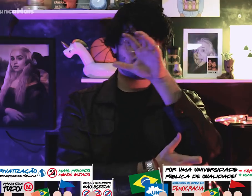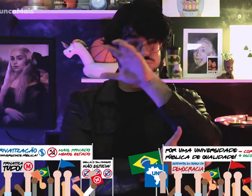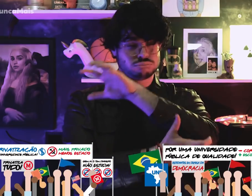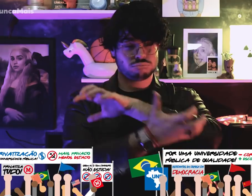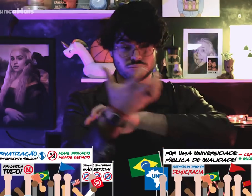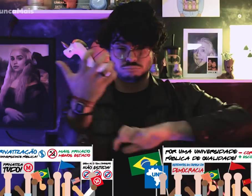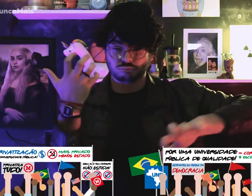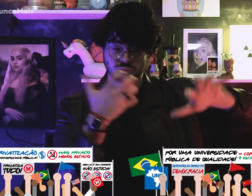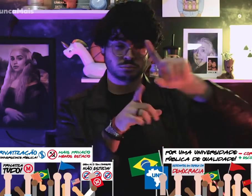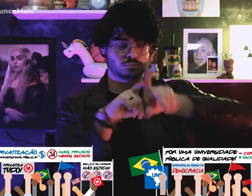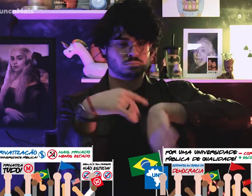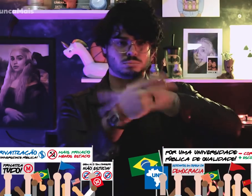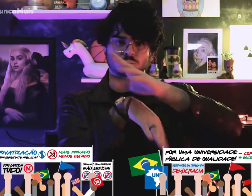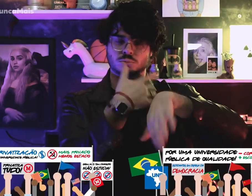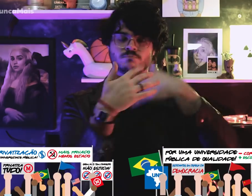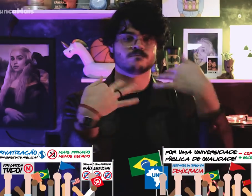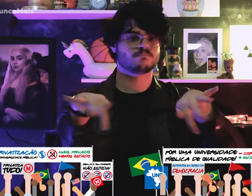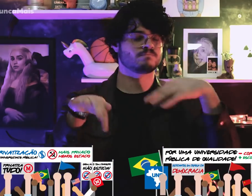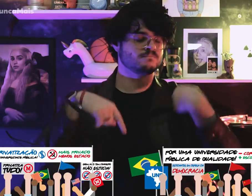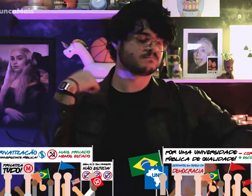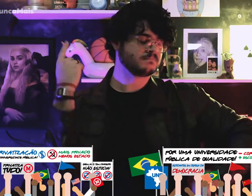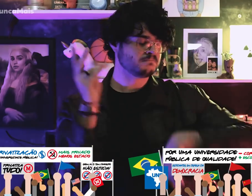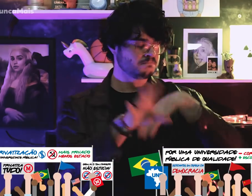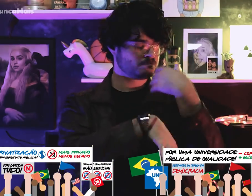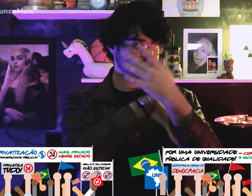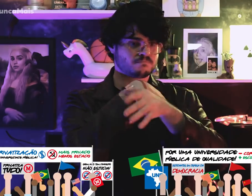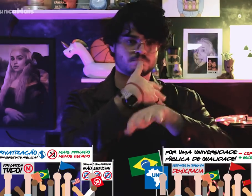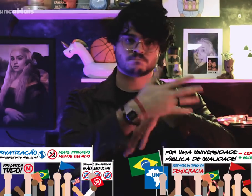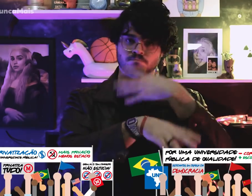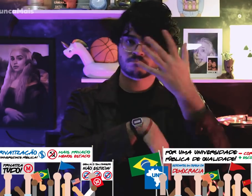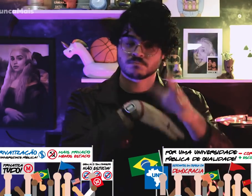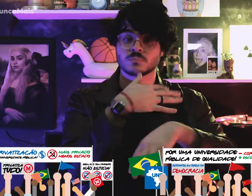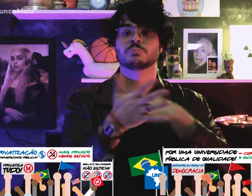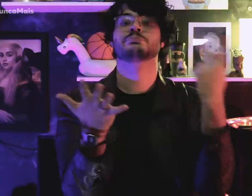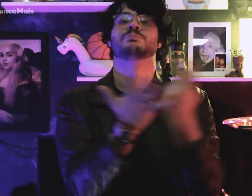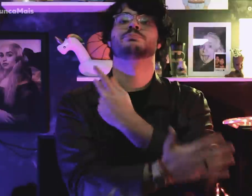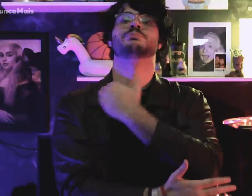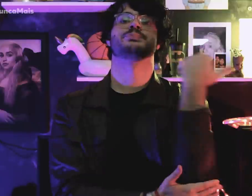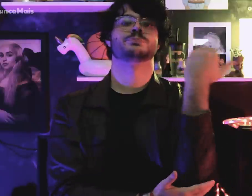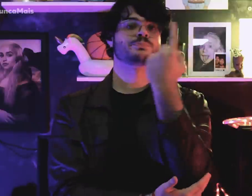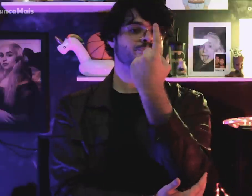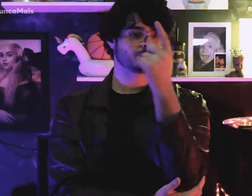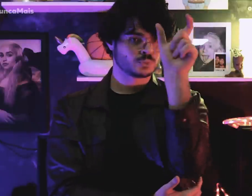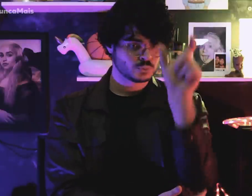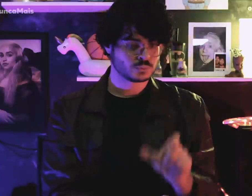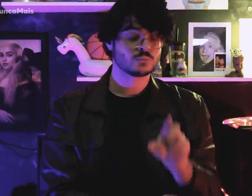hurting hundreds of students and causing a death of